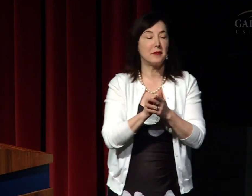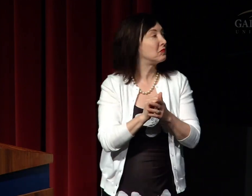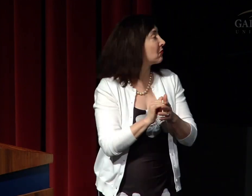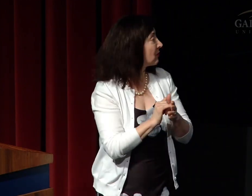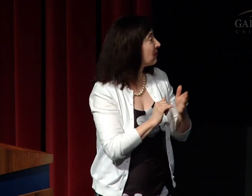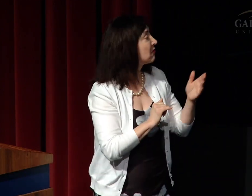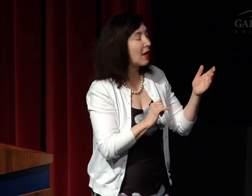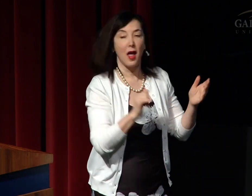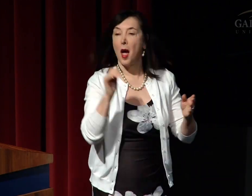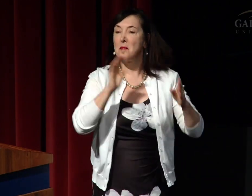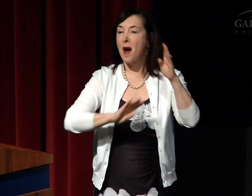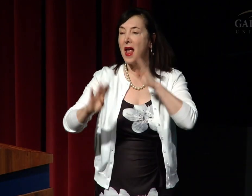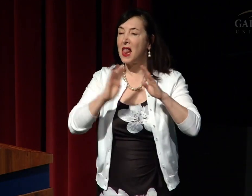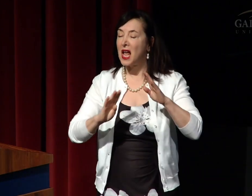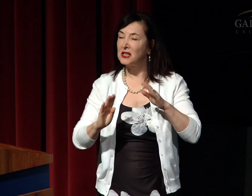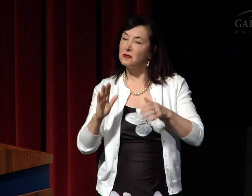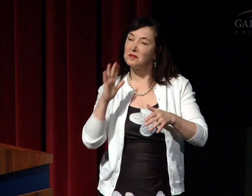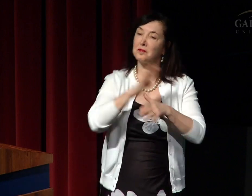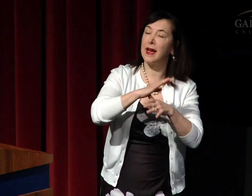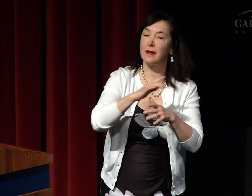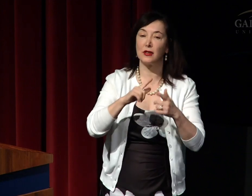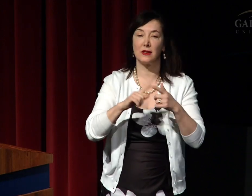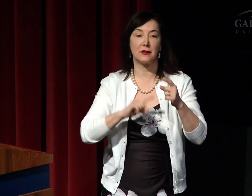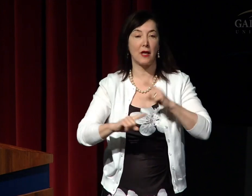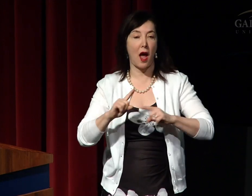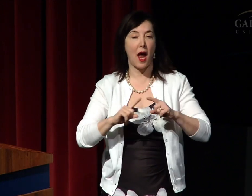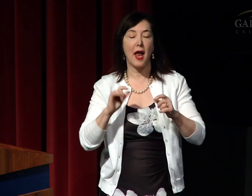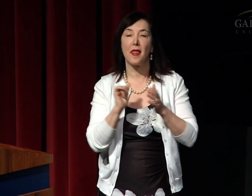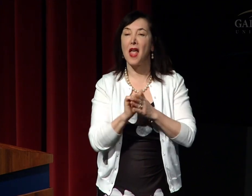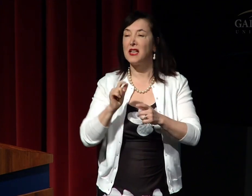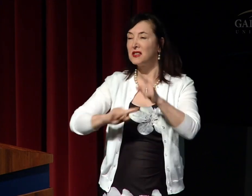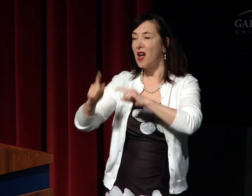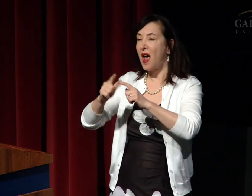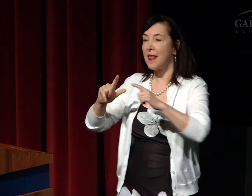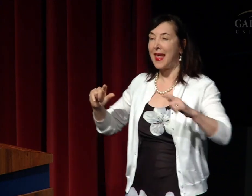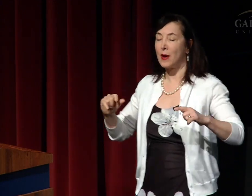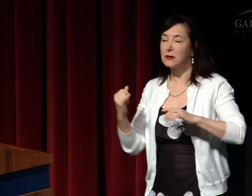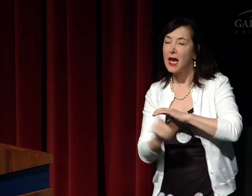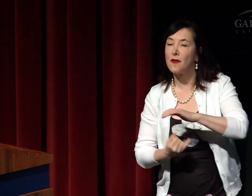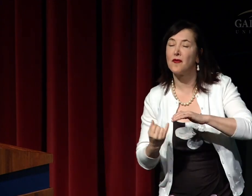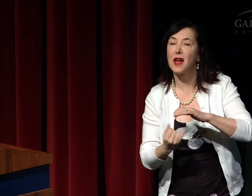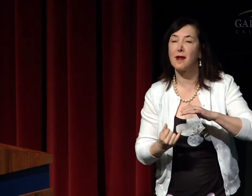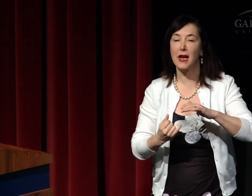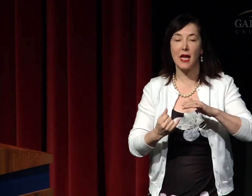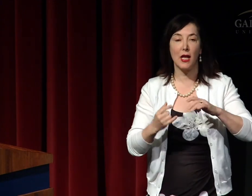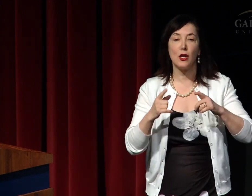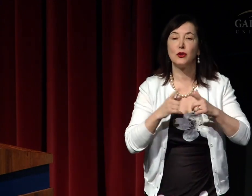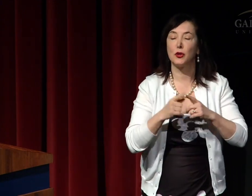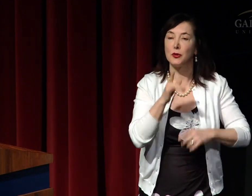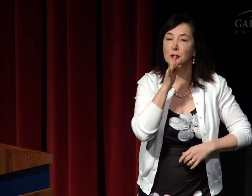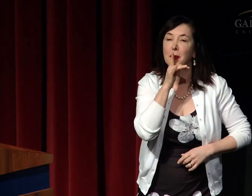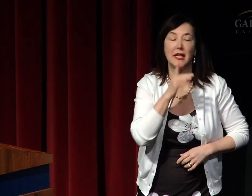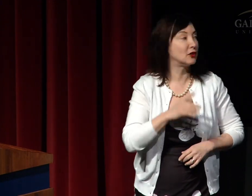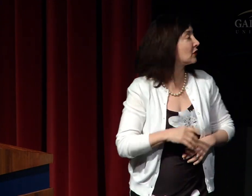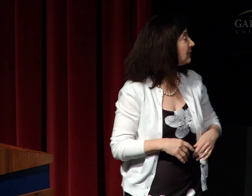That we are biologically designed to speak, that sign is inferior to speech.